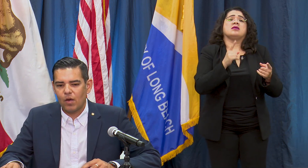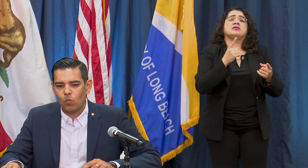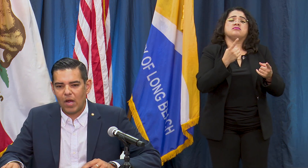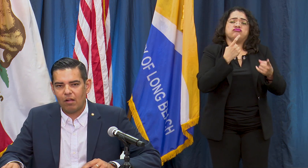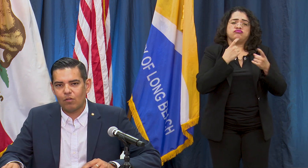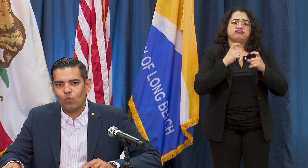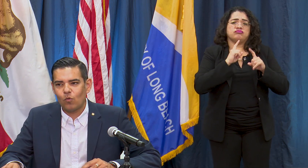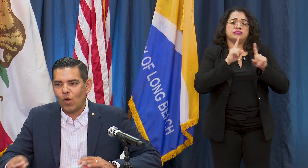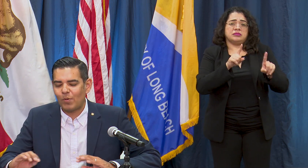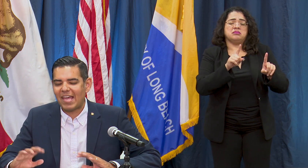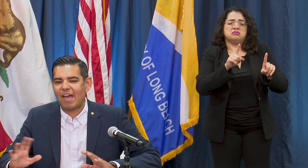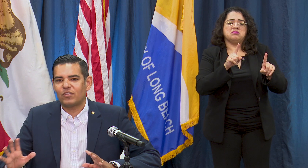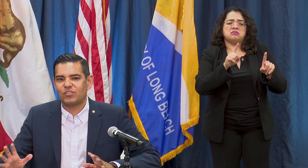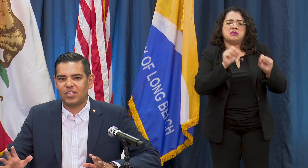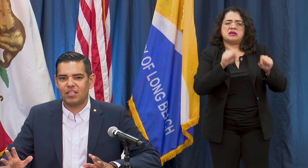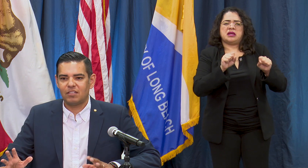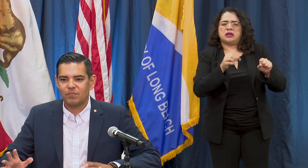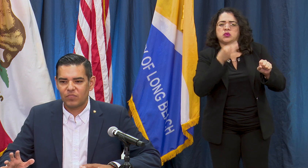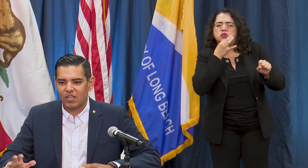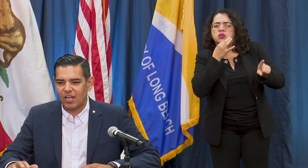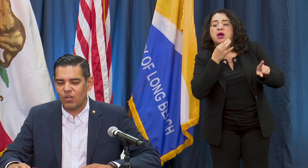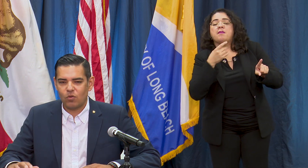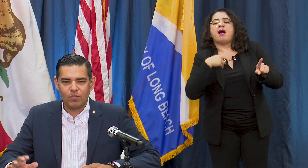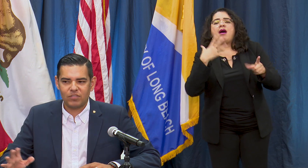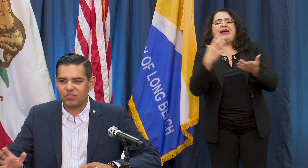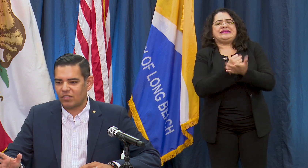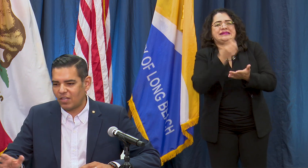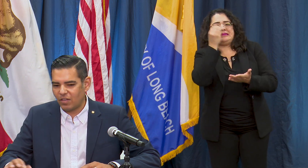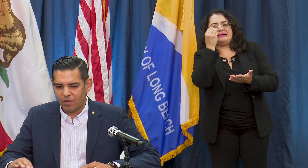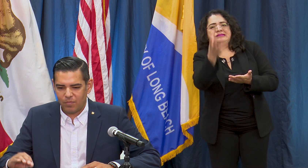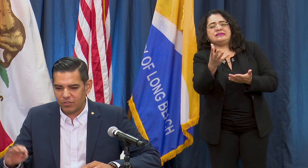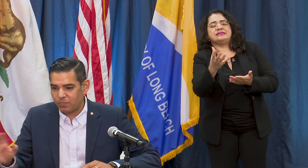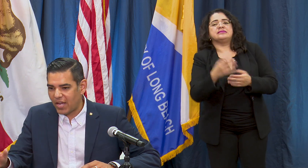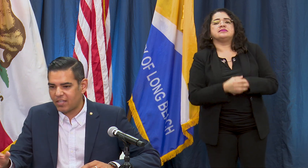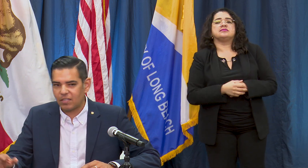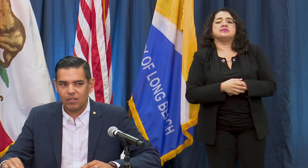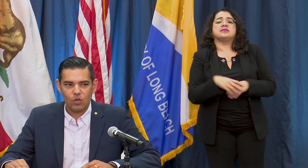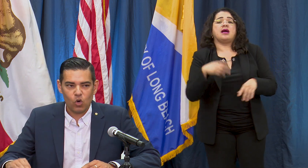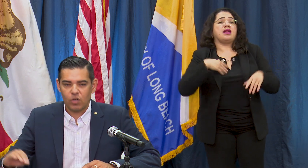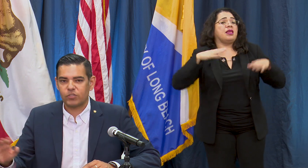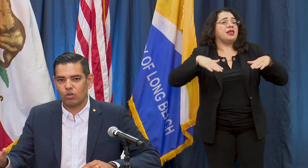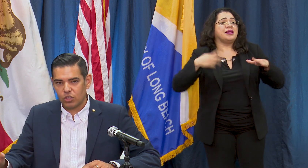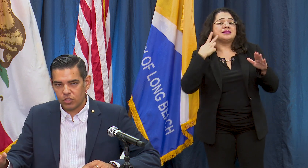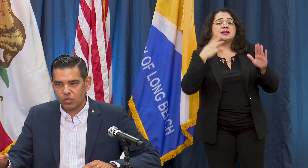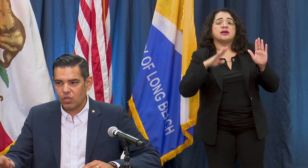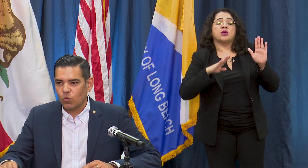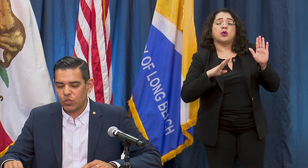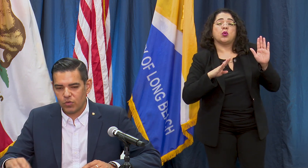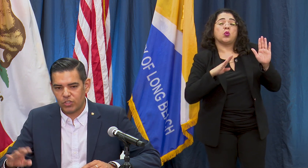while we haven't seen enormous spike or a surge which were the two